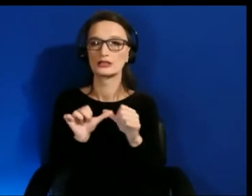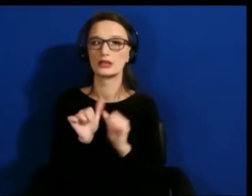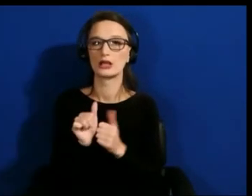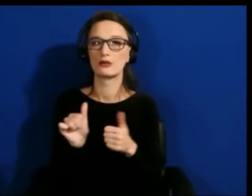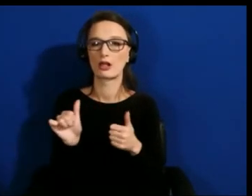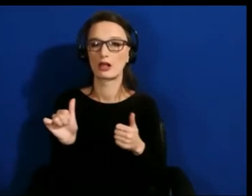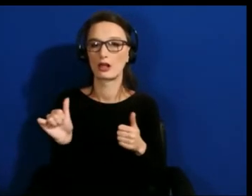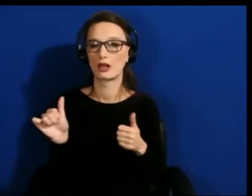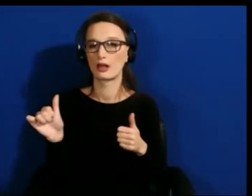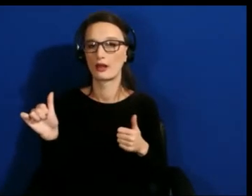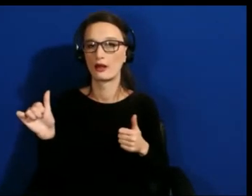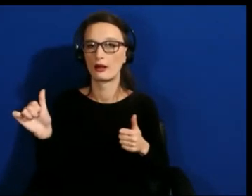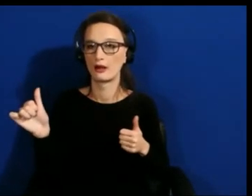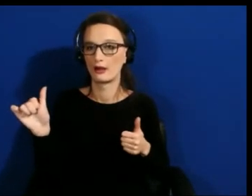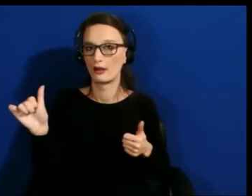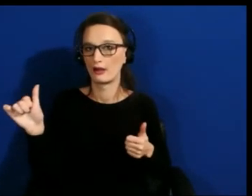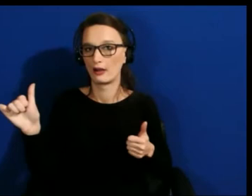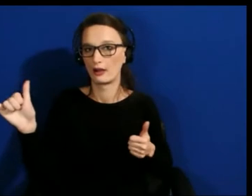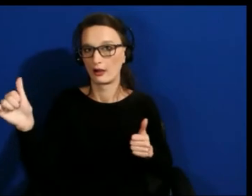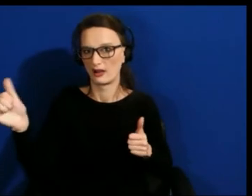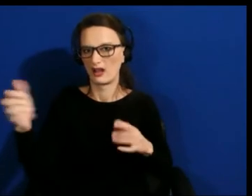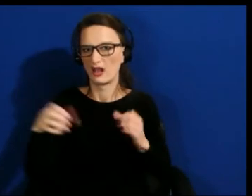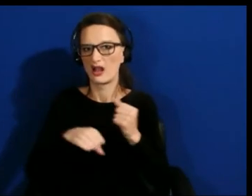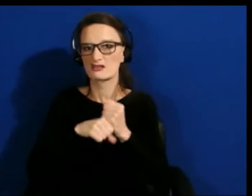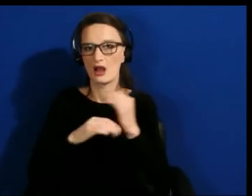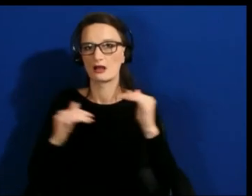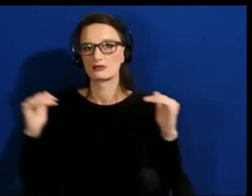these inequalities that we see. We've seem a lot of examples of that.